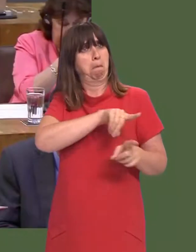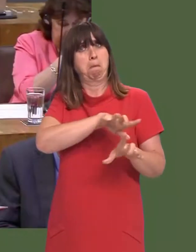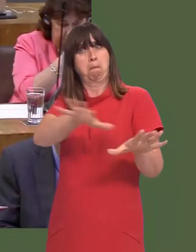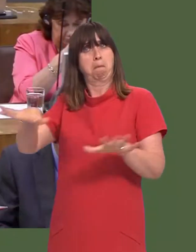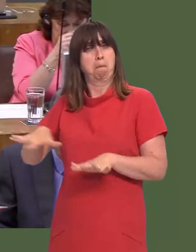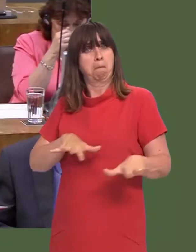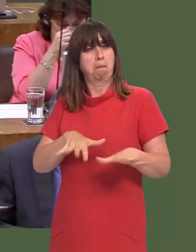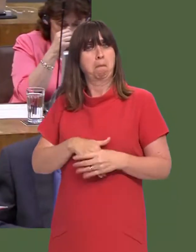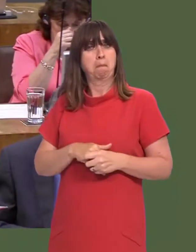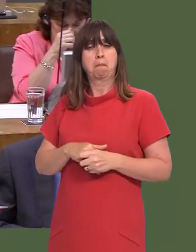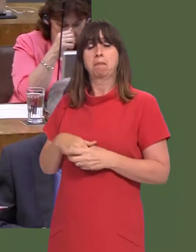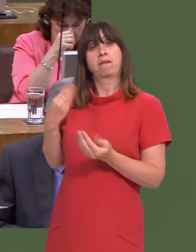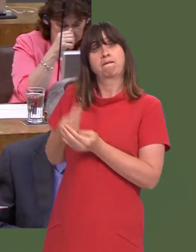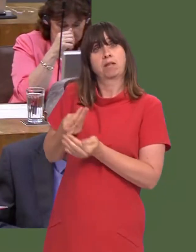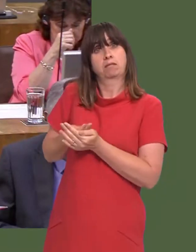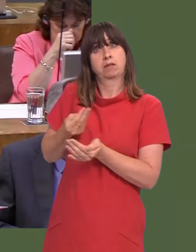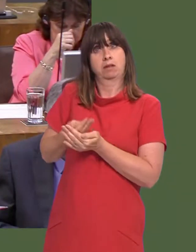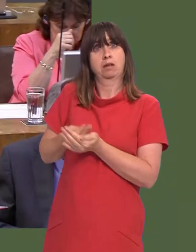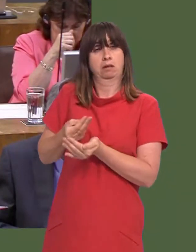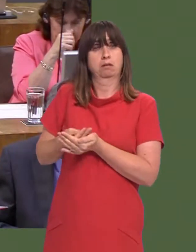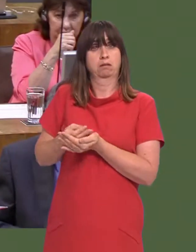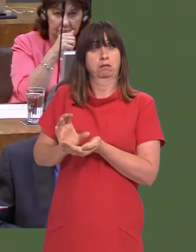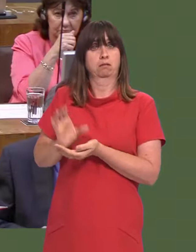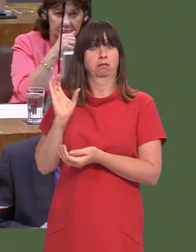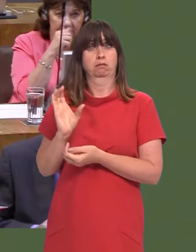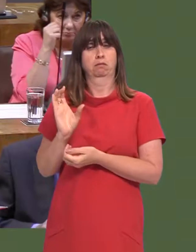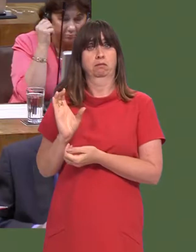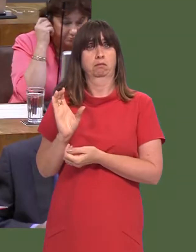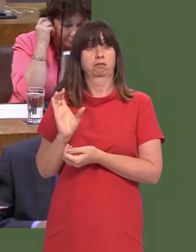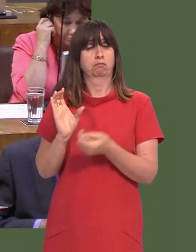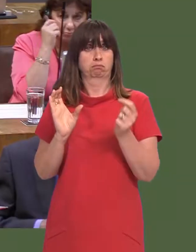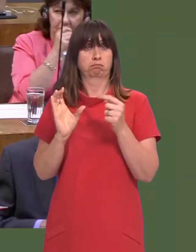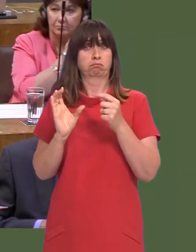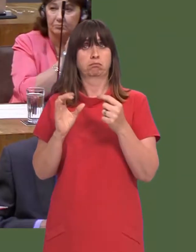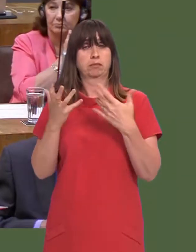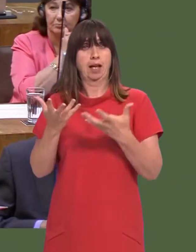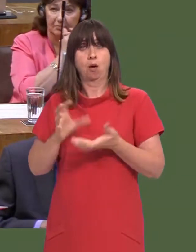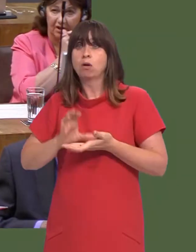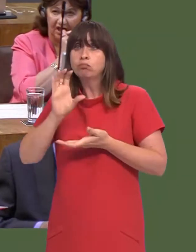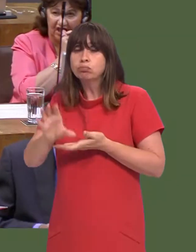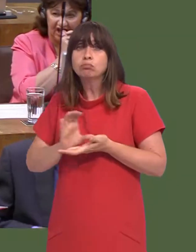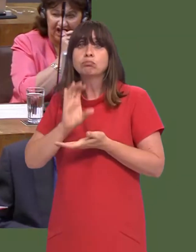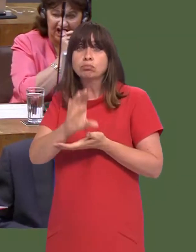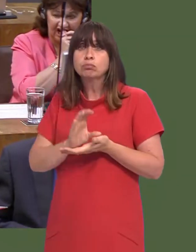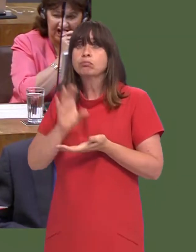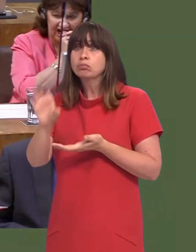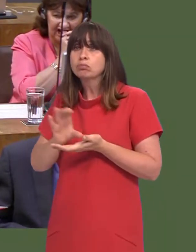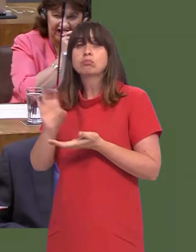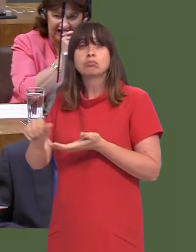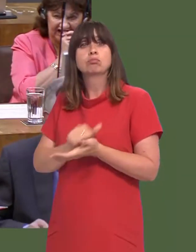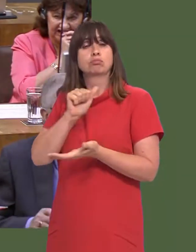Carwyn Jones: Well, the funding is actually being issued, or is being spent, at the rate